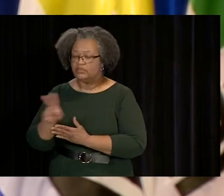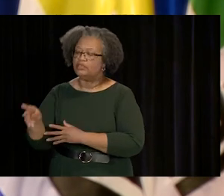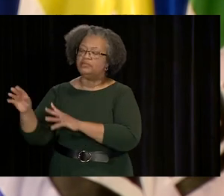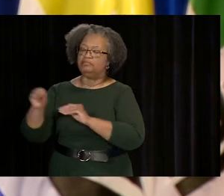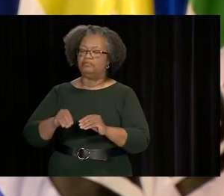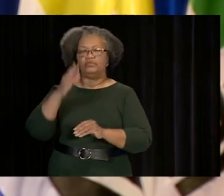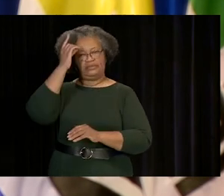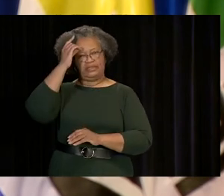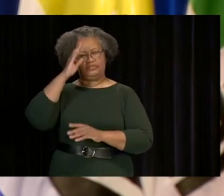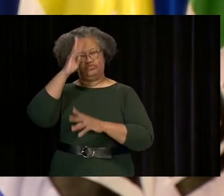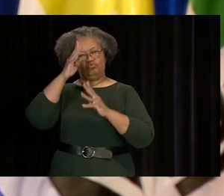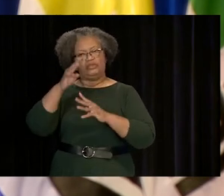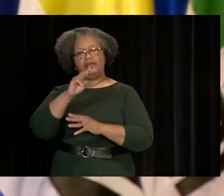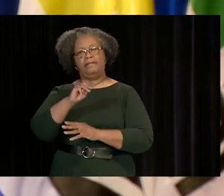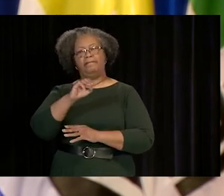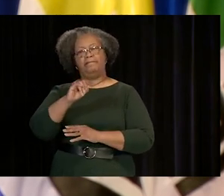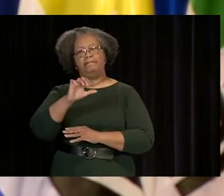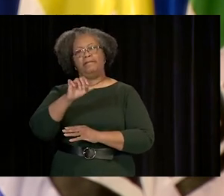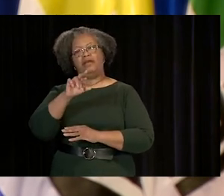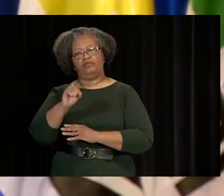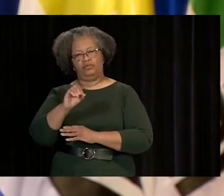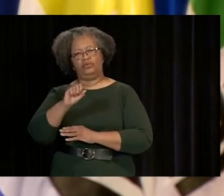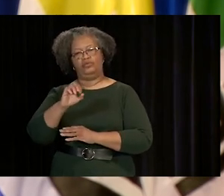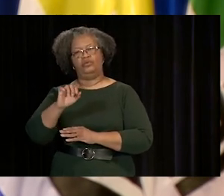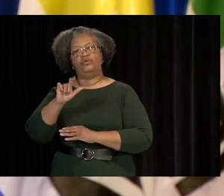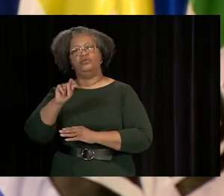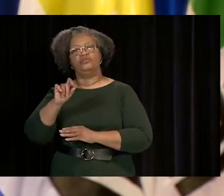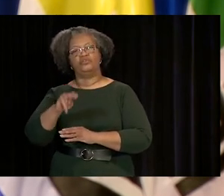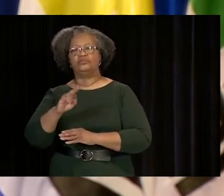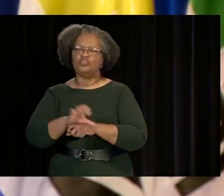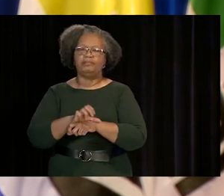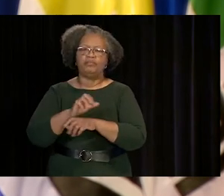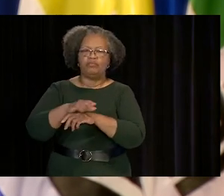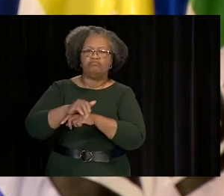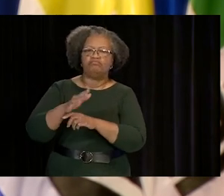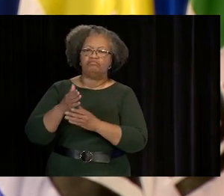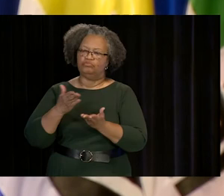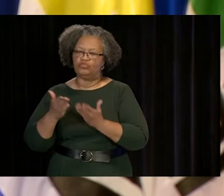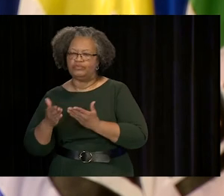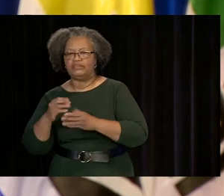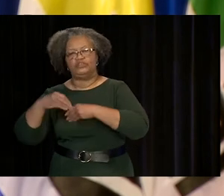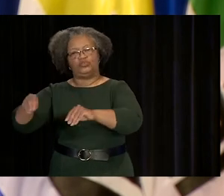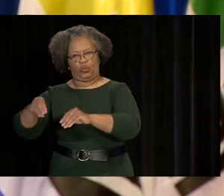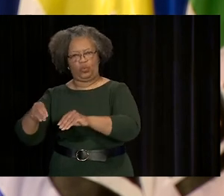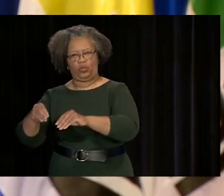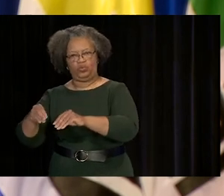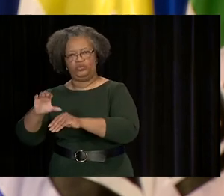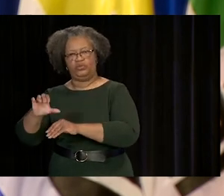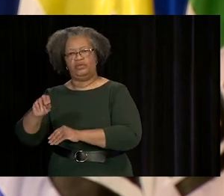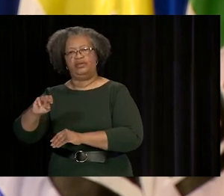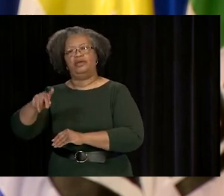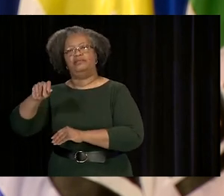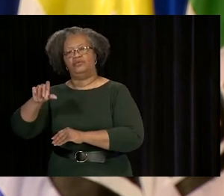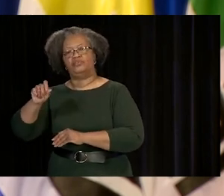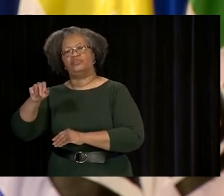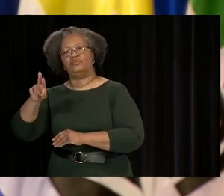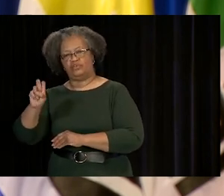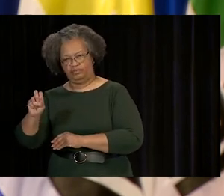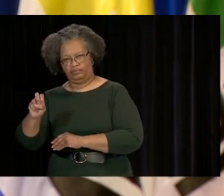AFTER GRADUATING FROM INDIANA UNIVERSITY, MARK MOVED TO DALLAS WHERE HE CREATED MICROSOLUTIONS, A COMPUTER CONSULTING SERVICE